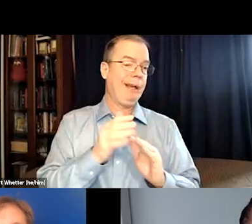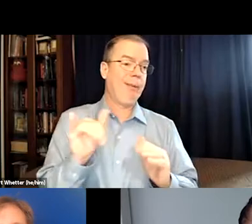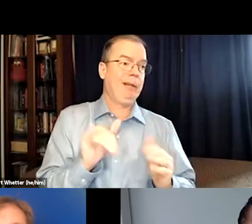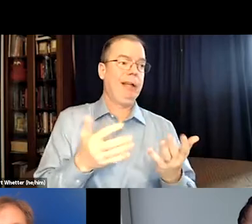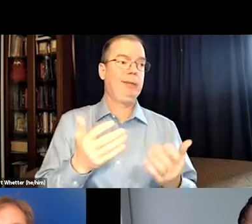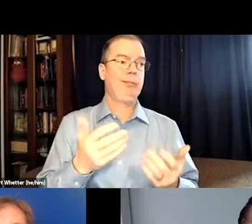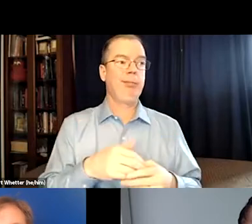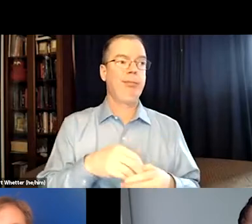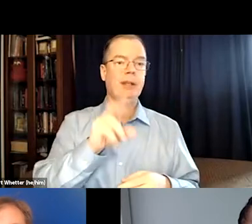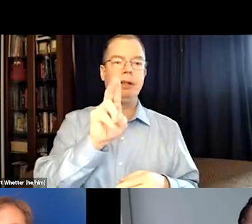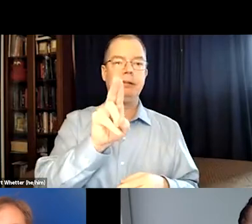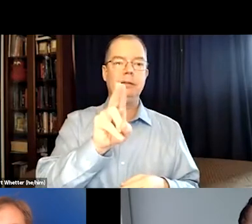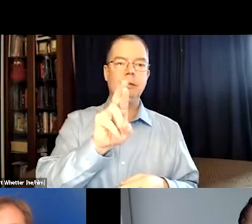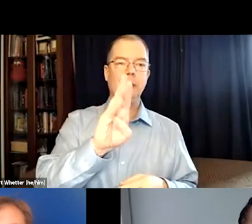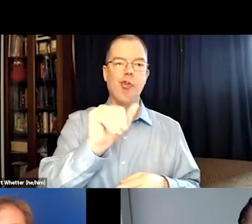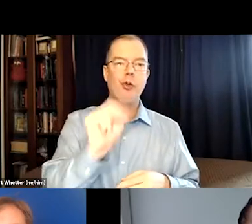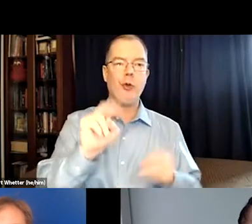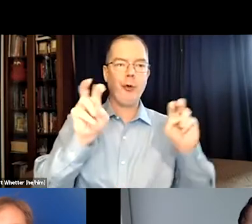of confusion on that topic, and it became